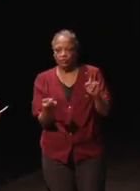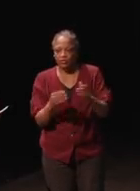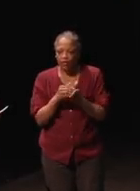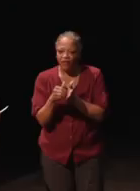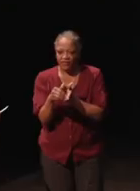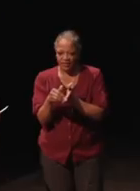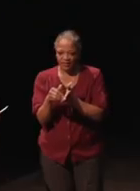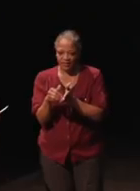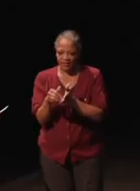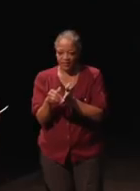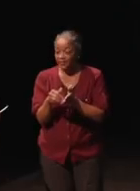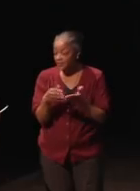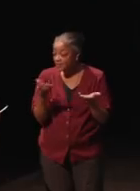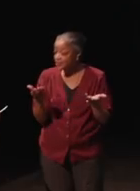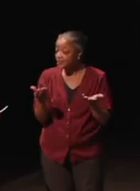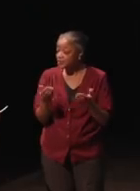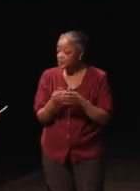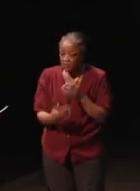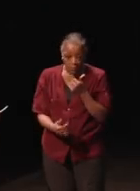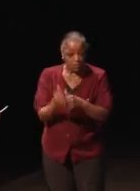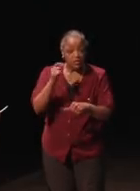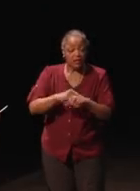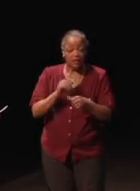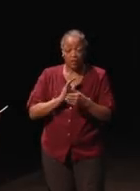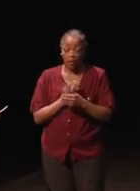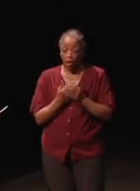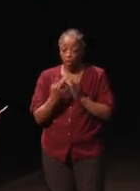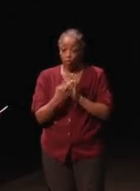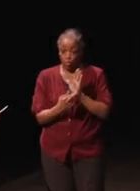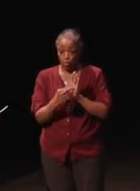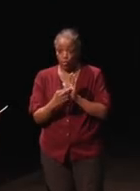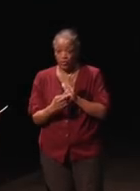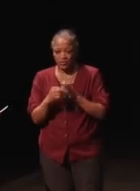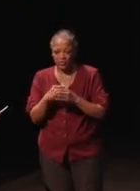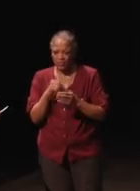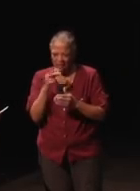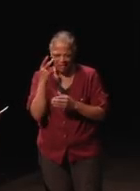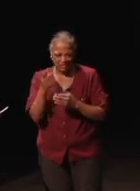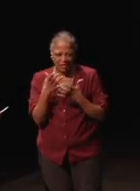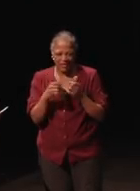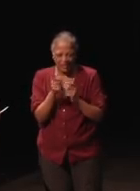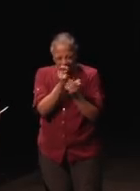So, more often than not from our rules, you're not going to see very many specifics.